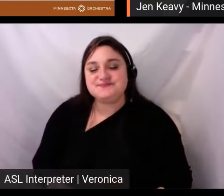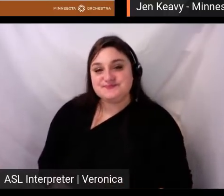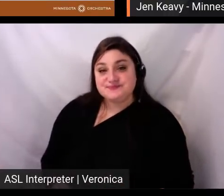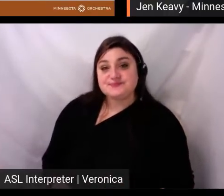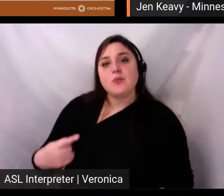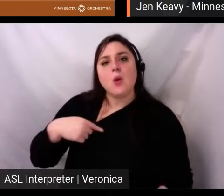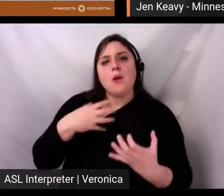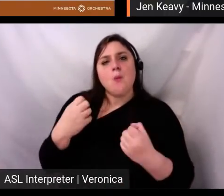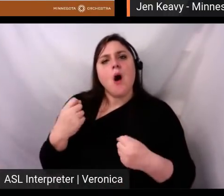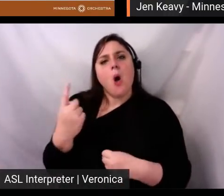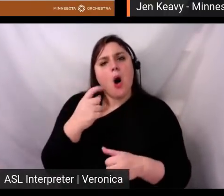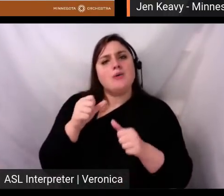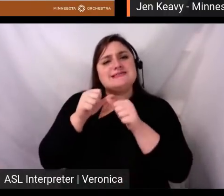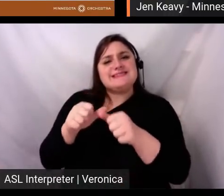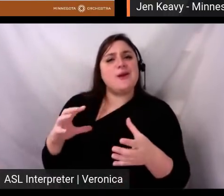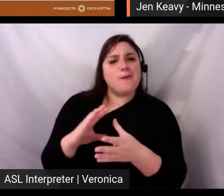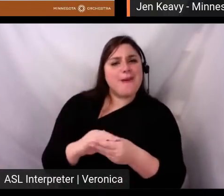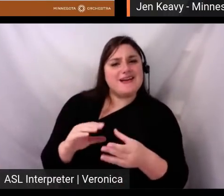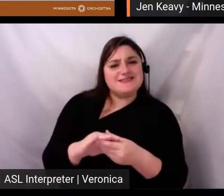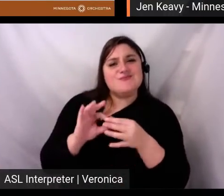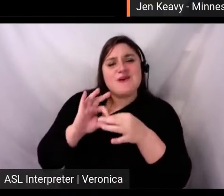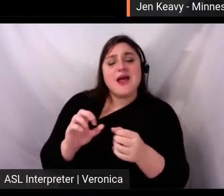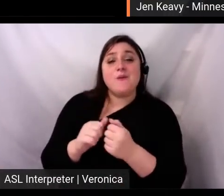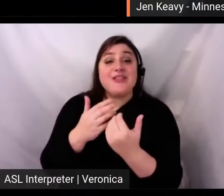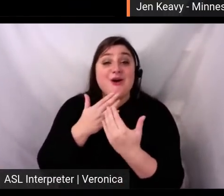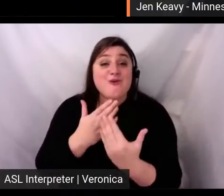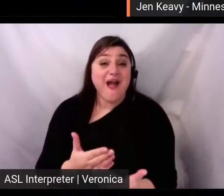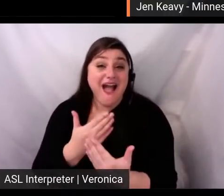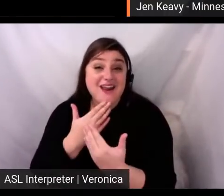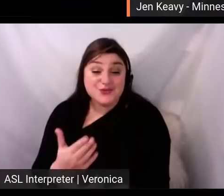abundance and I just have to say, we have an amazing team.